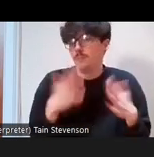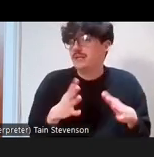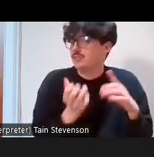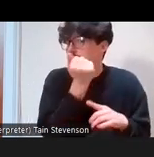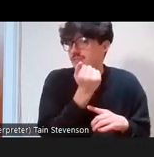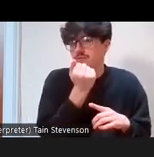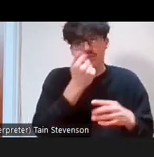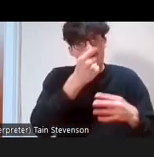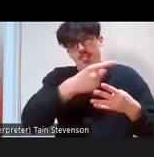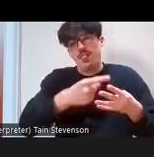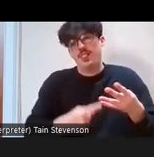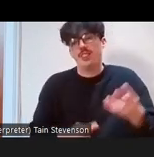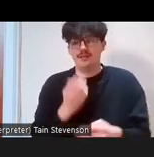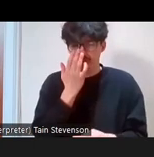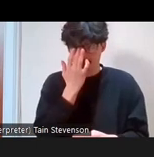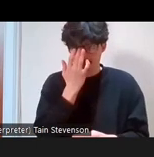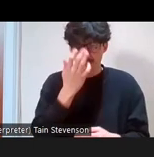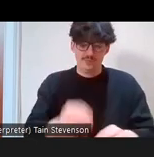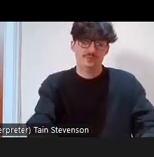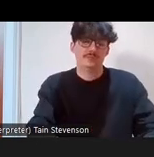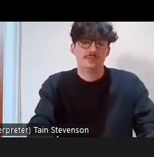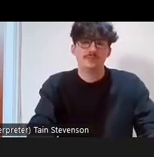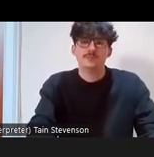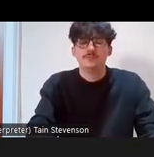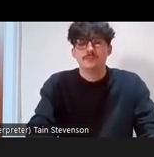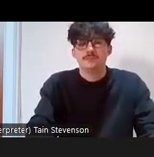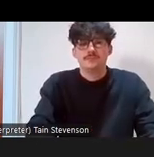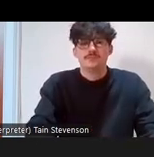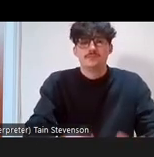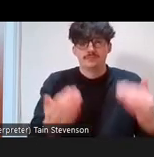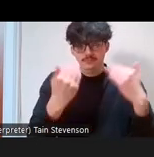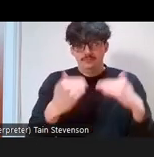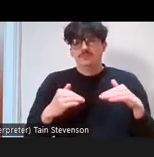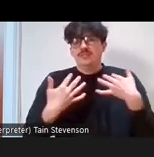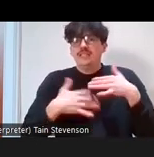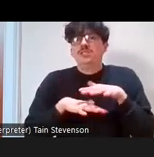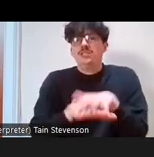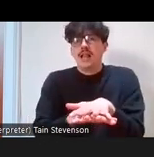the different reasons. So, intersectionality. So, when we discussed this earlier,